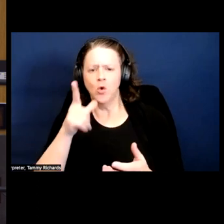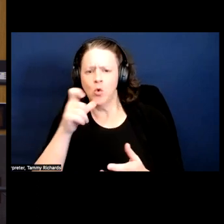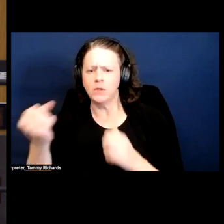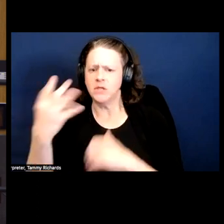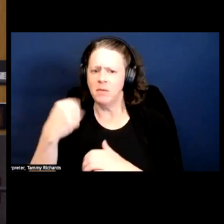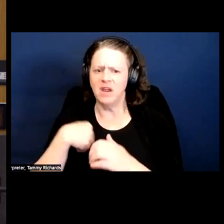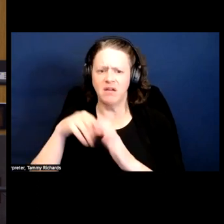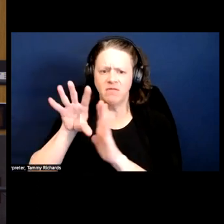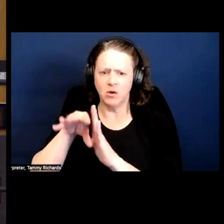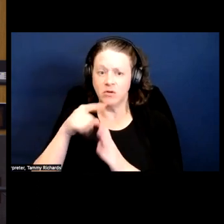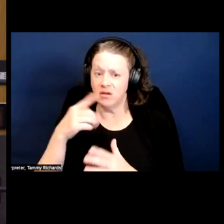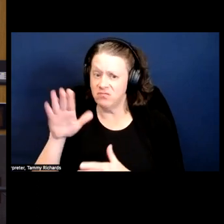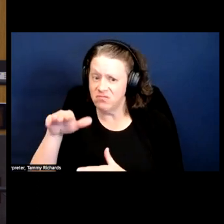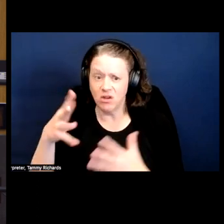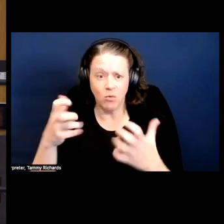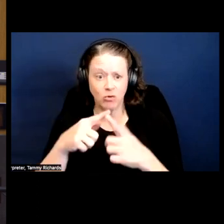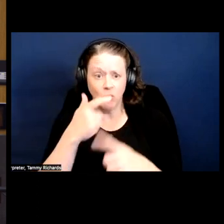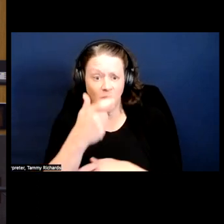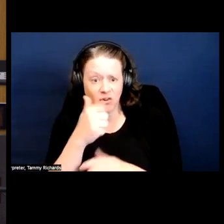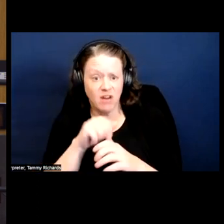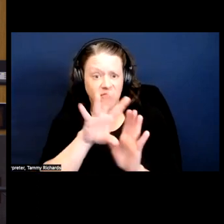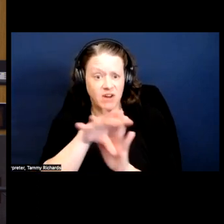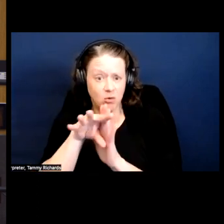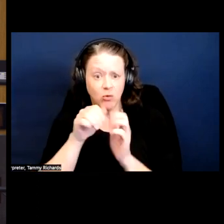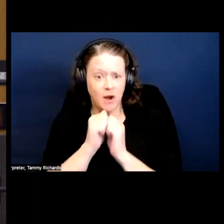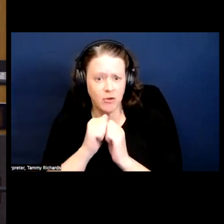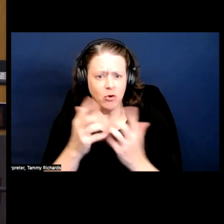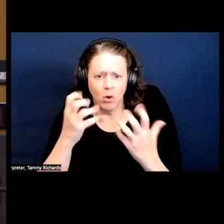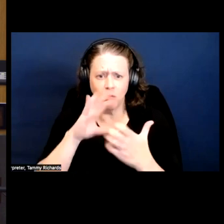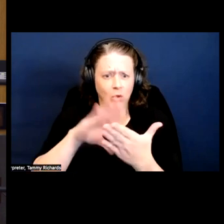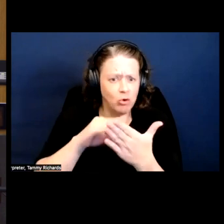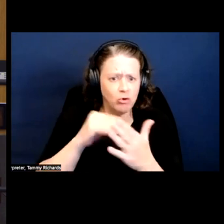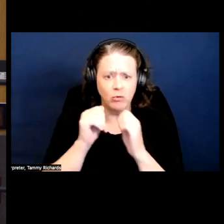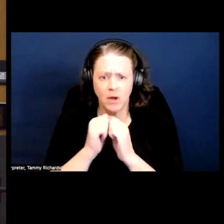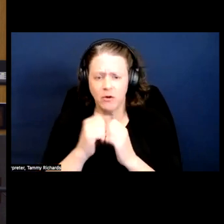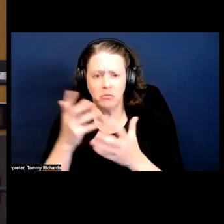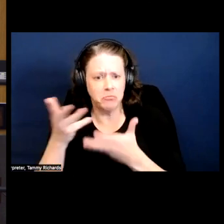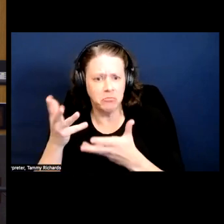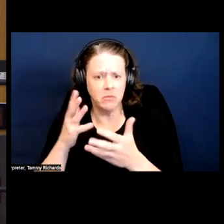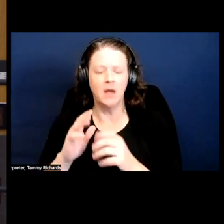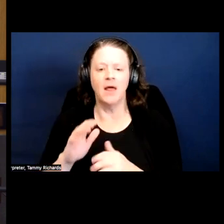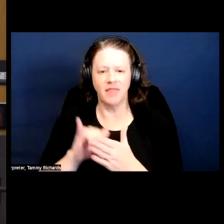Do you want to watch this video together and learn together and do this? That's where I'm at on the interpersonal.